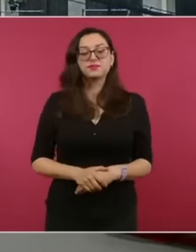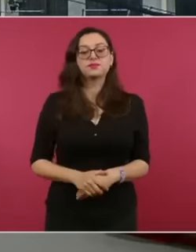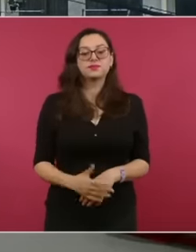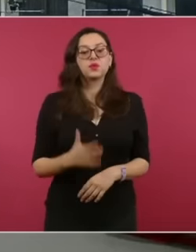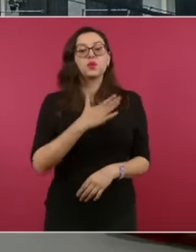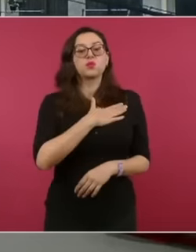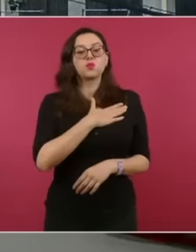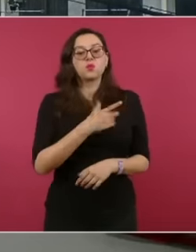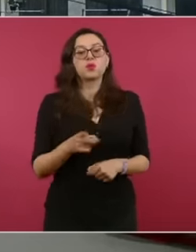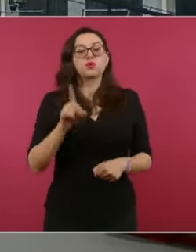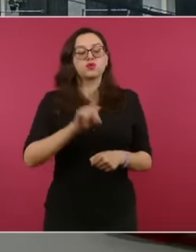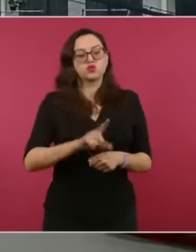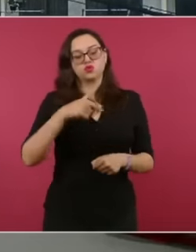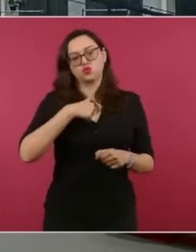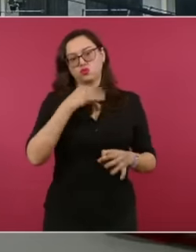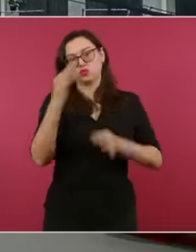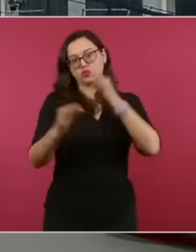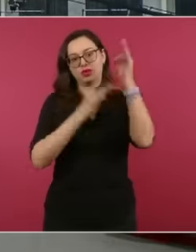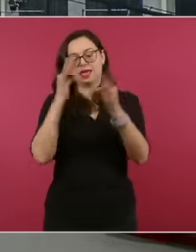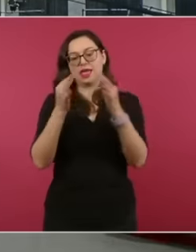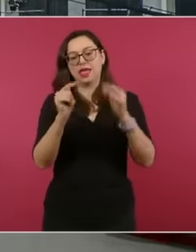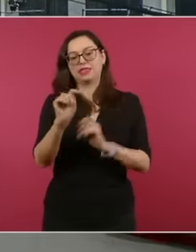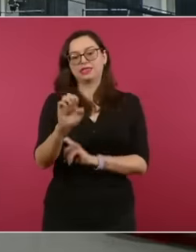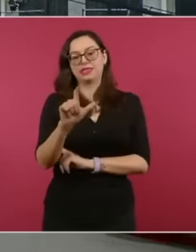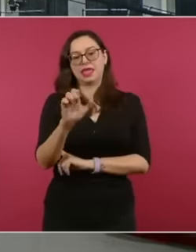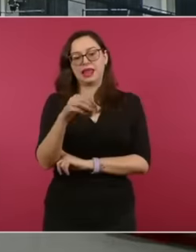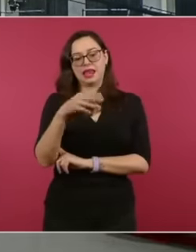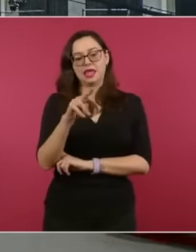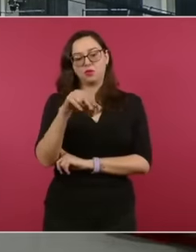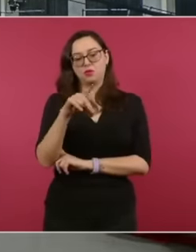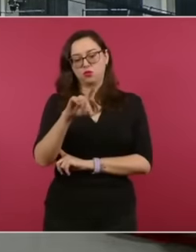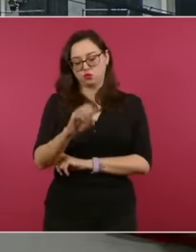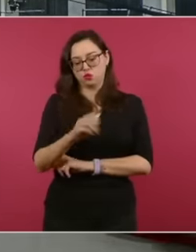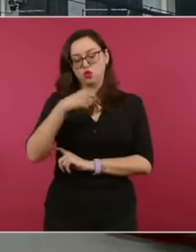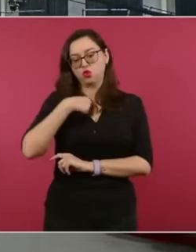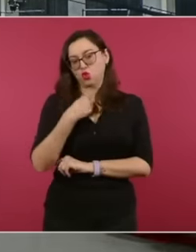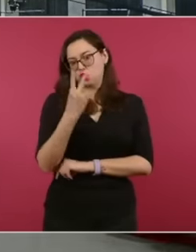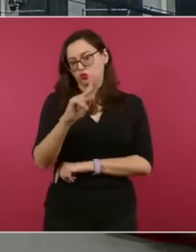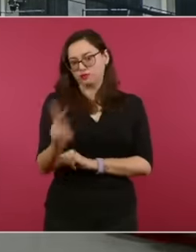I work at Telemundo news and I have two questions for you the first the motto